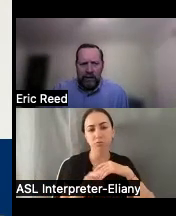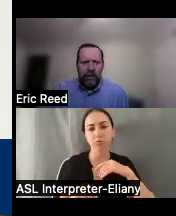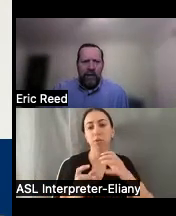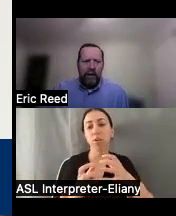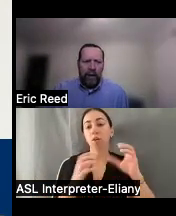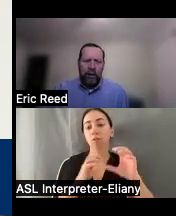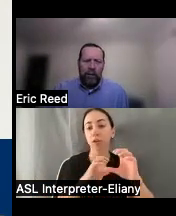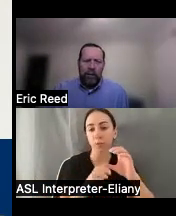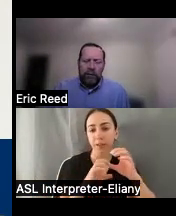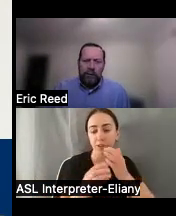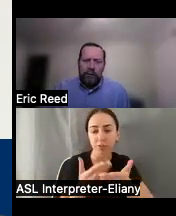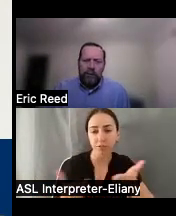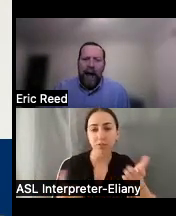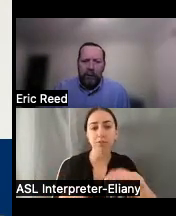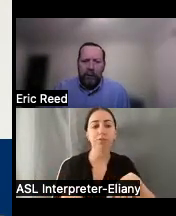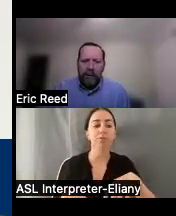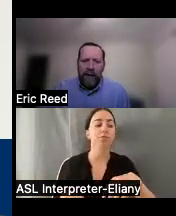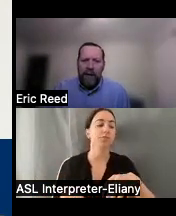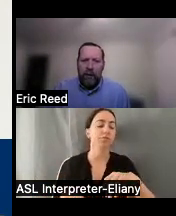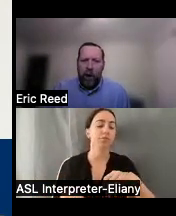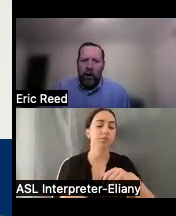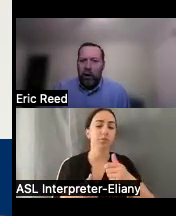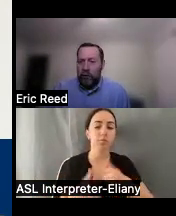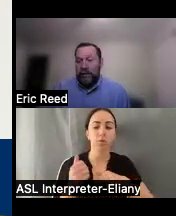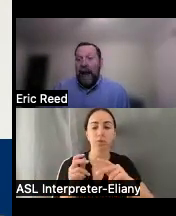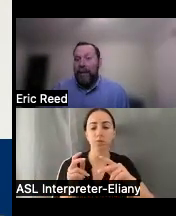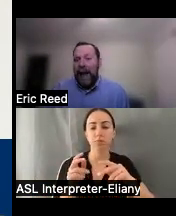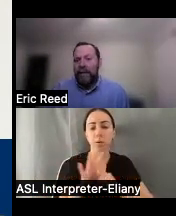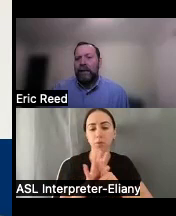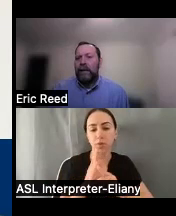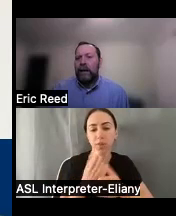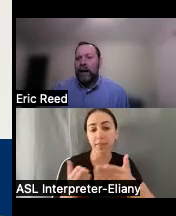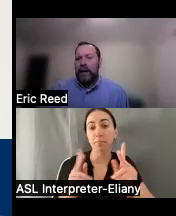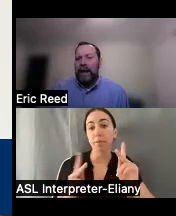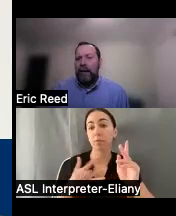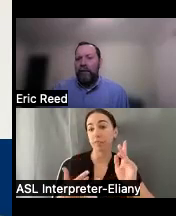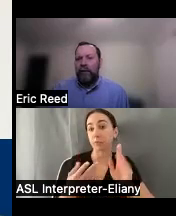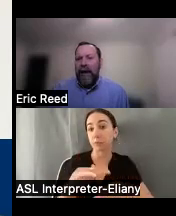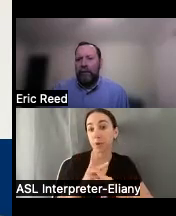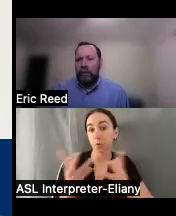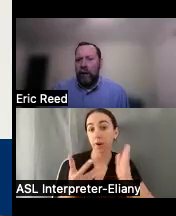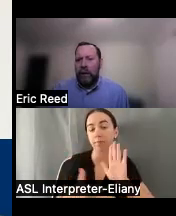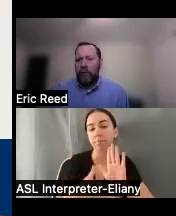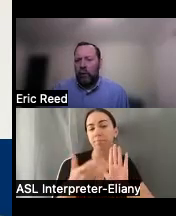probably our most popular thing that people borrow are just iPads but have different apps on them Pro